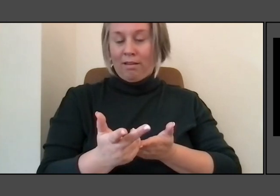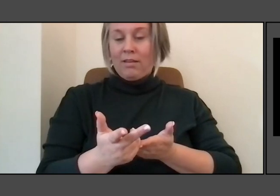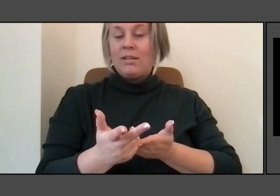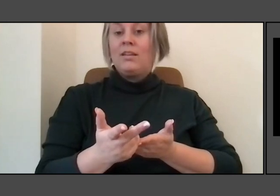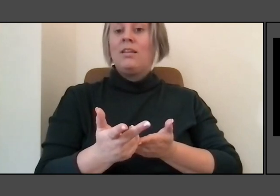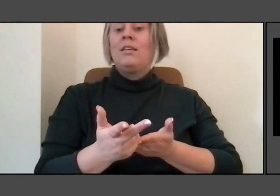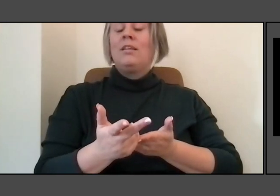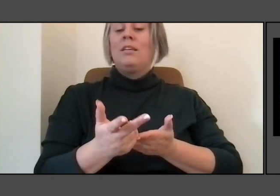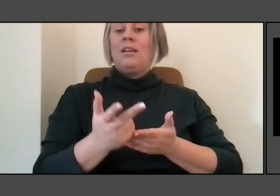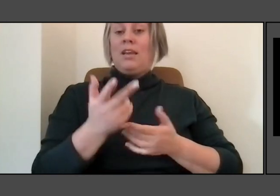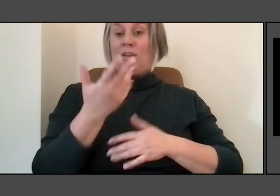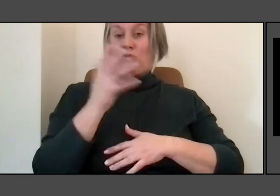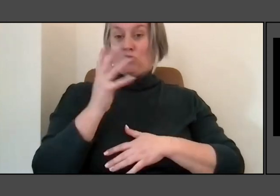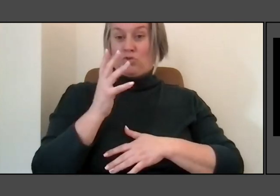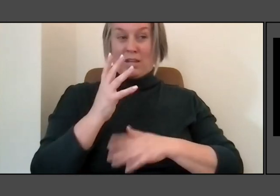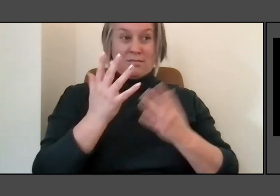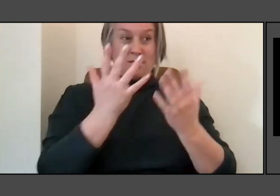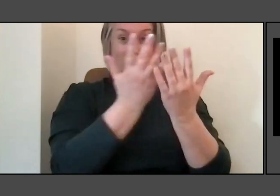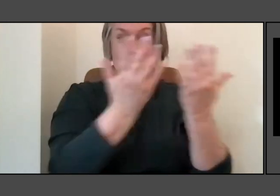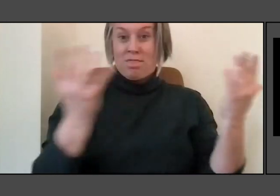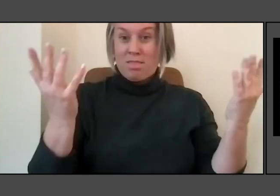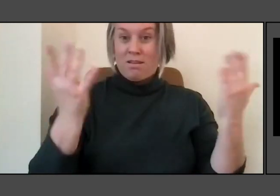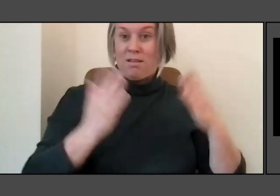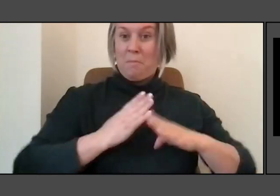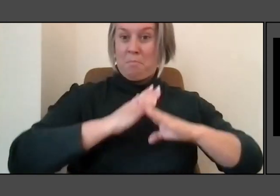And they were about to expand this parking lot by twice.